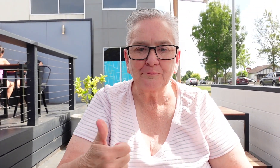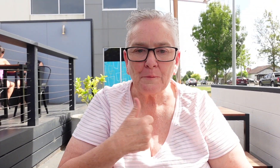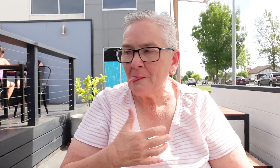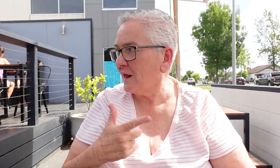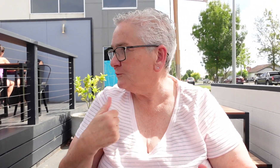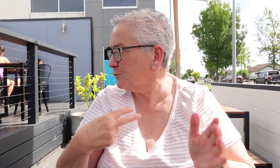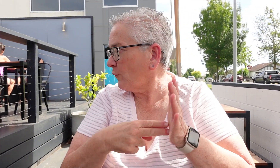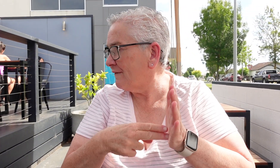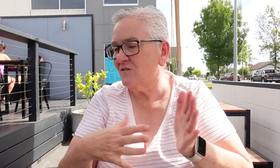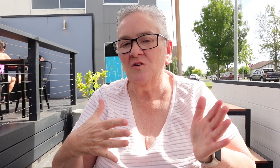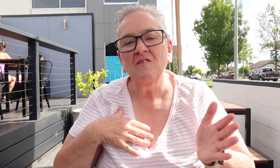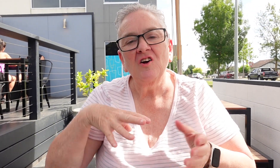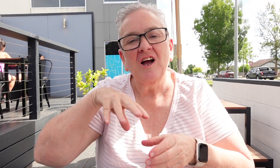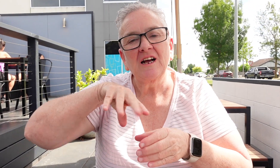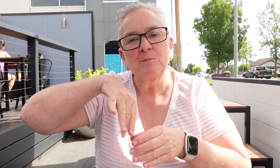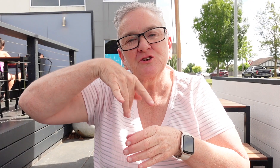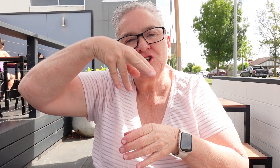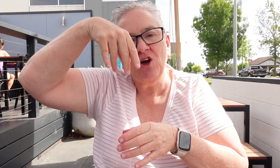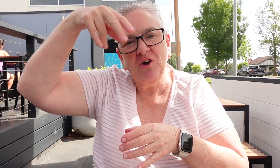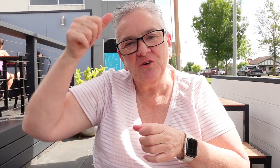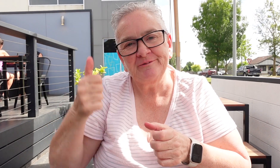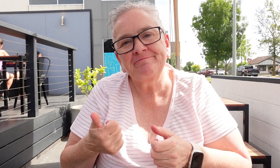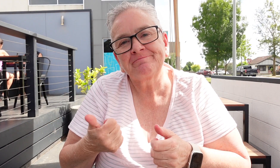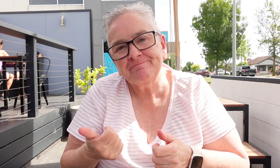I'm waiting for my cappuccino.